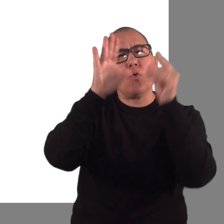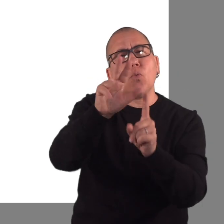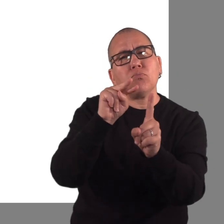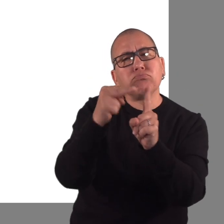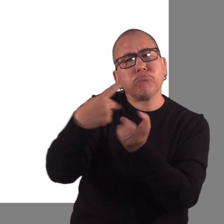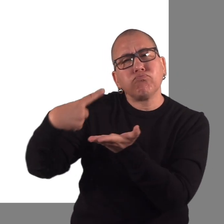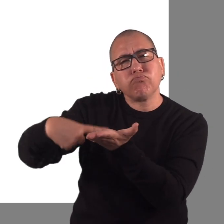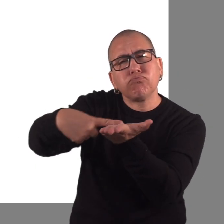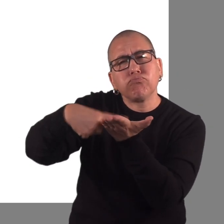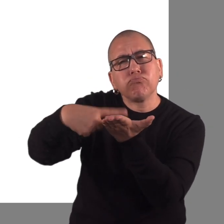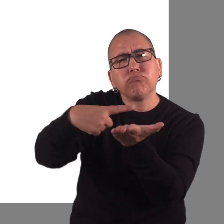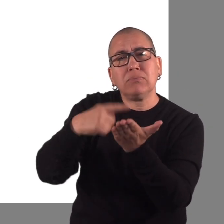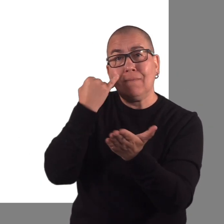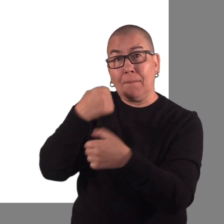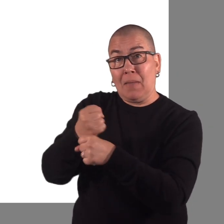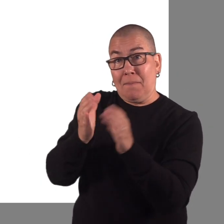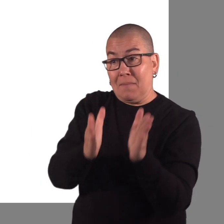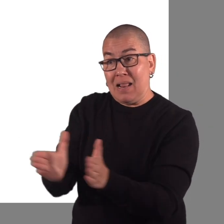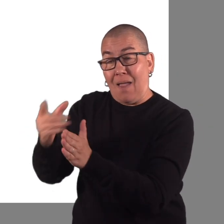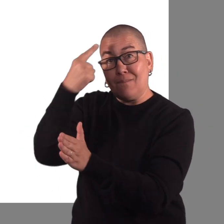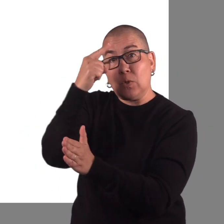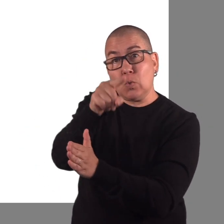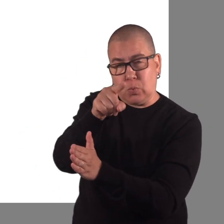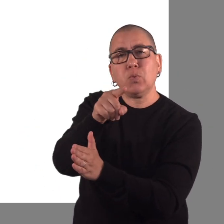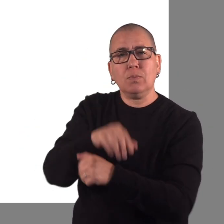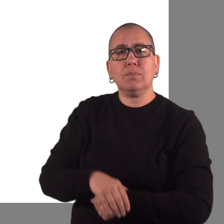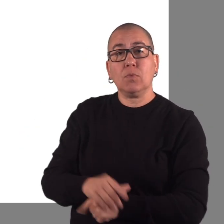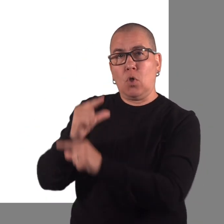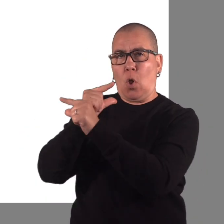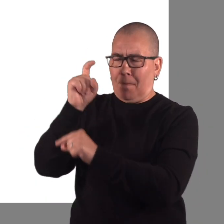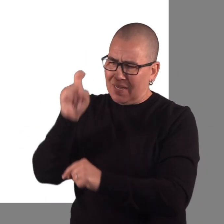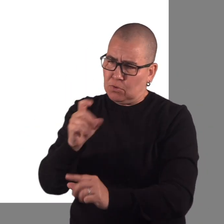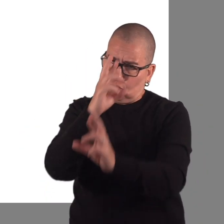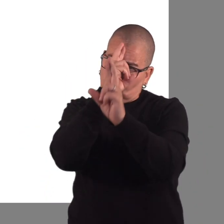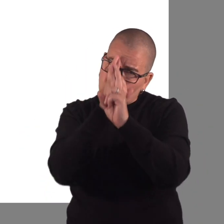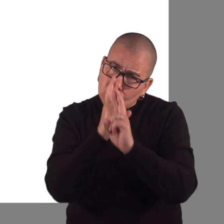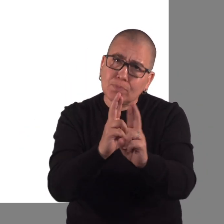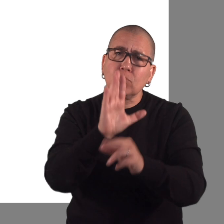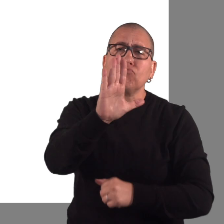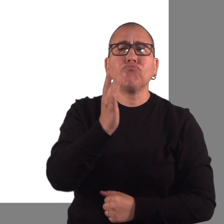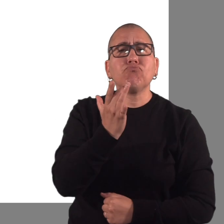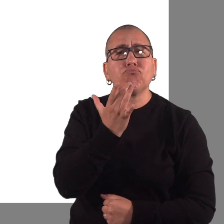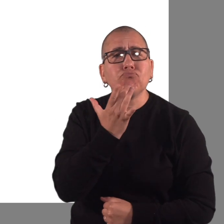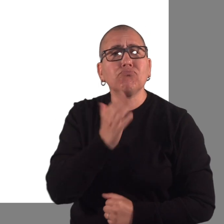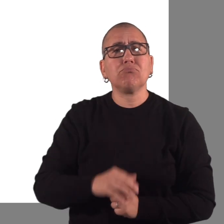they make about you, and honor your preferences.